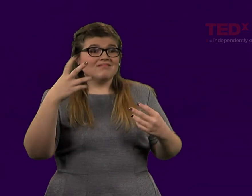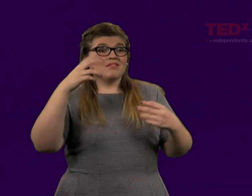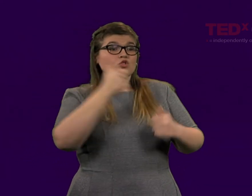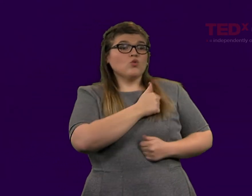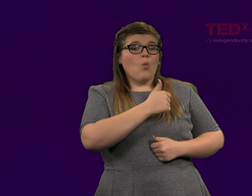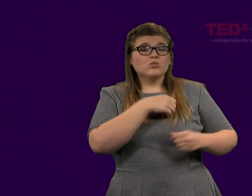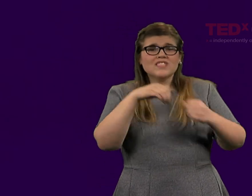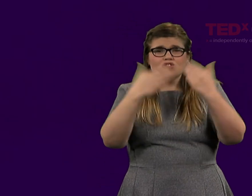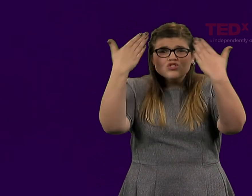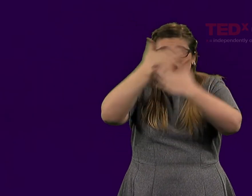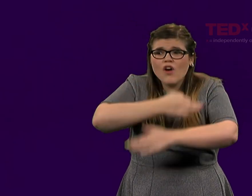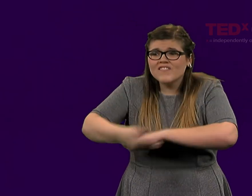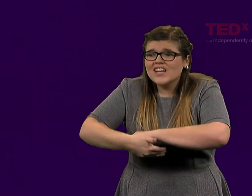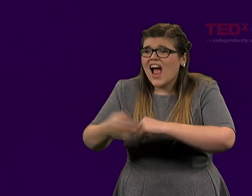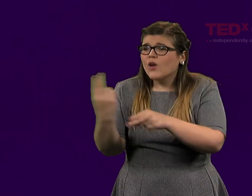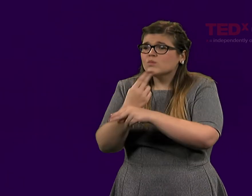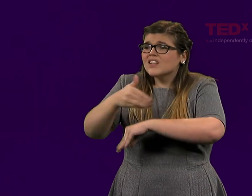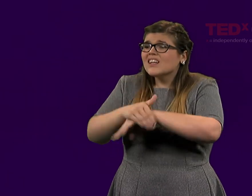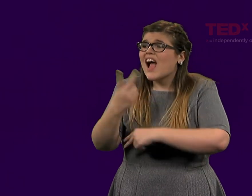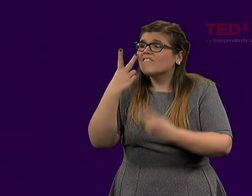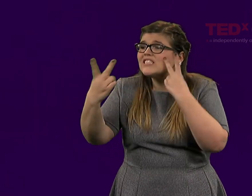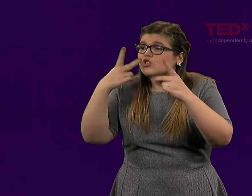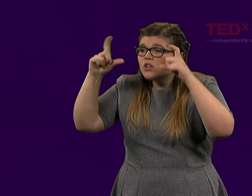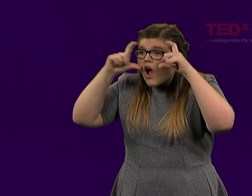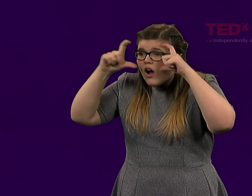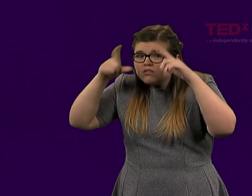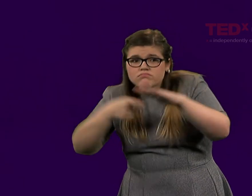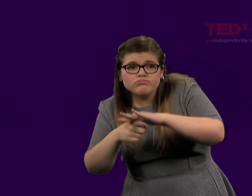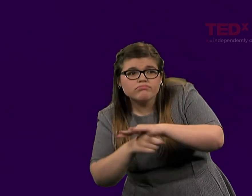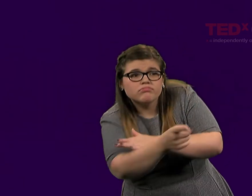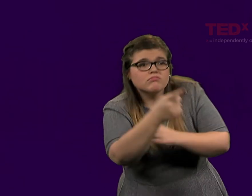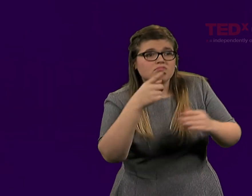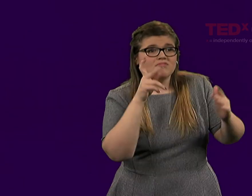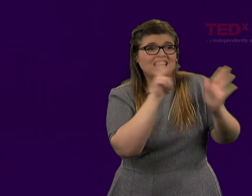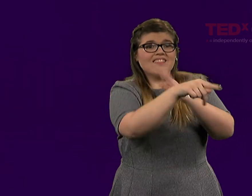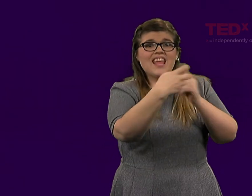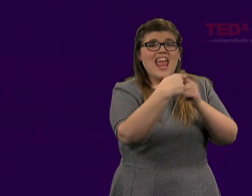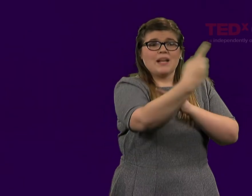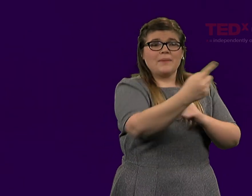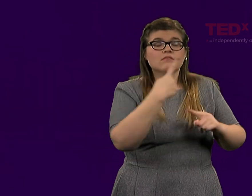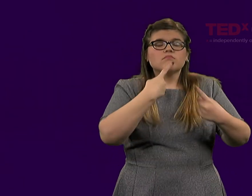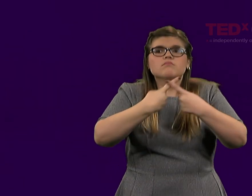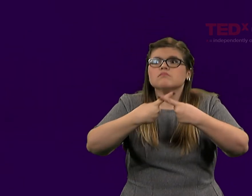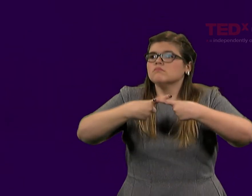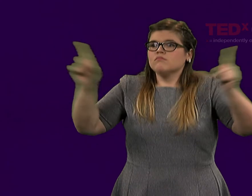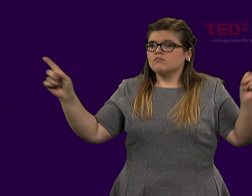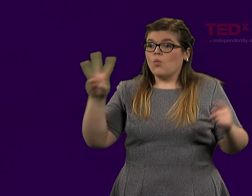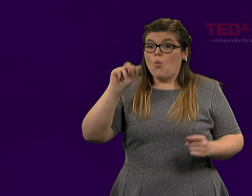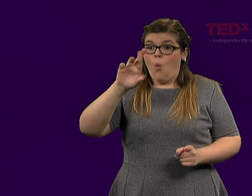War takes place with night vision goggles, killing the enemy from hundreds and hundreds of yards away.